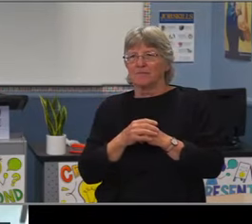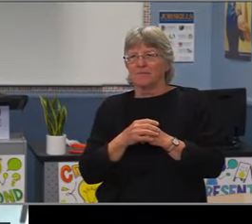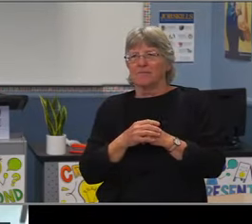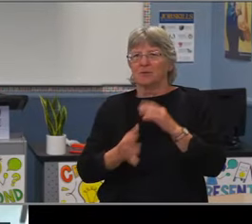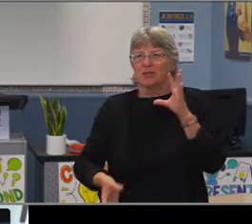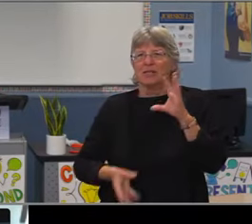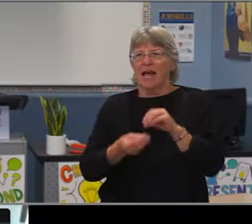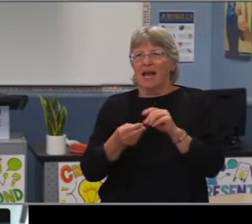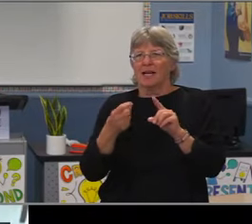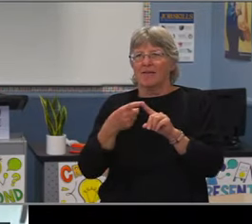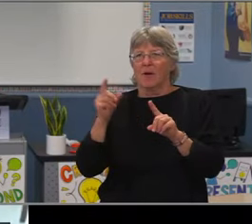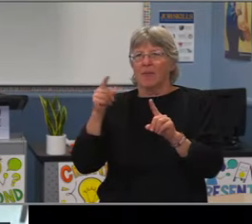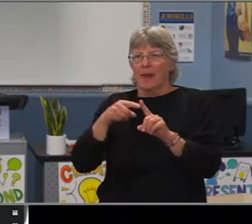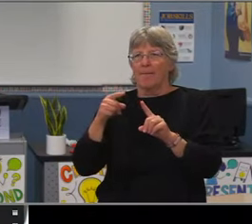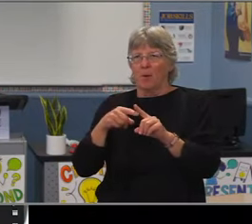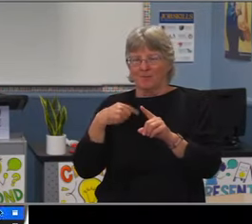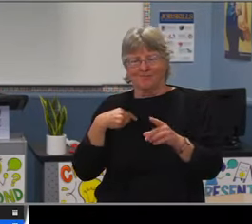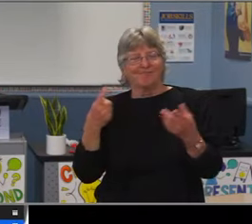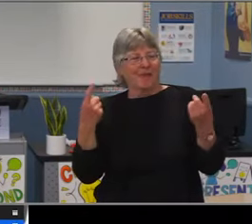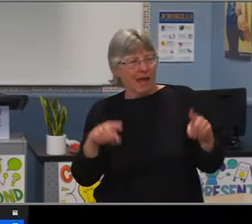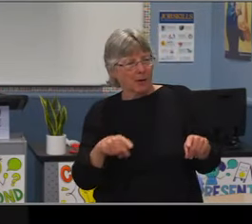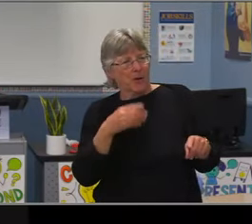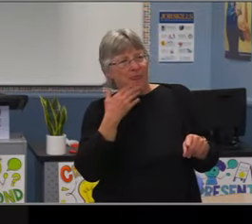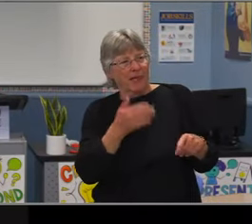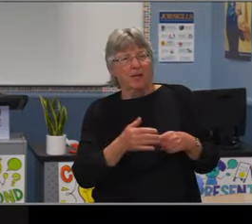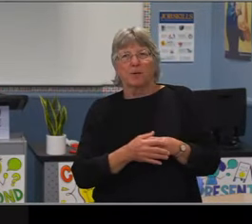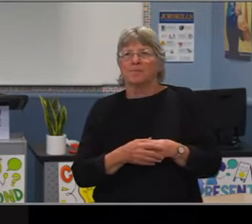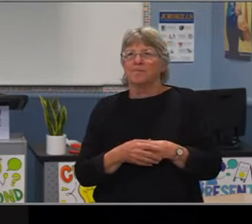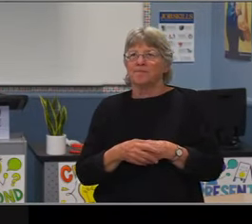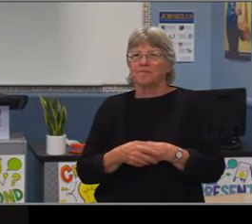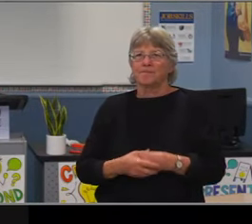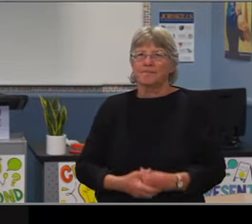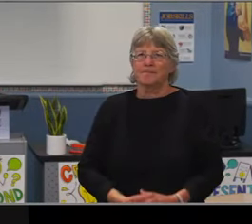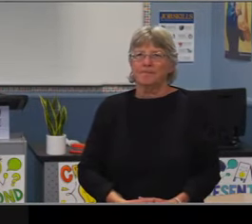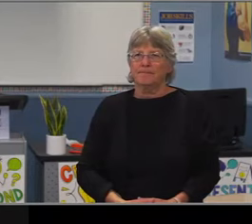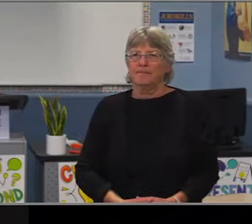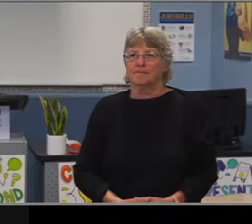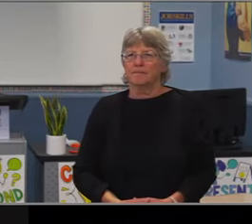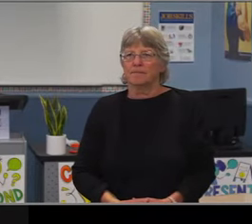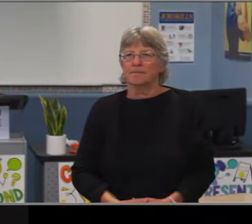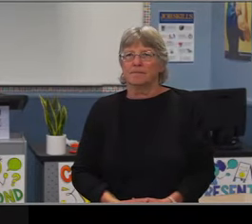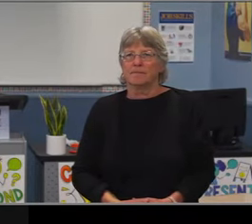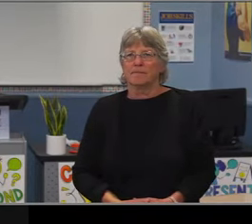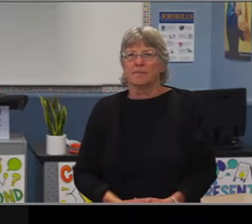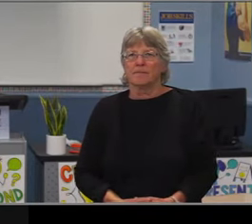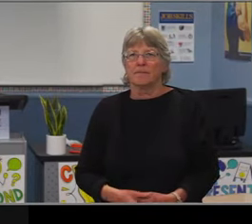that's when Sutter disappeared. And we had two separate schools. BUrcham was a K-8 school that transitioned